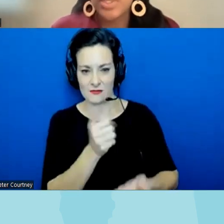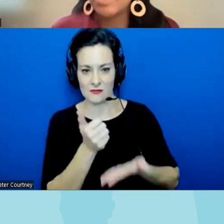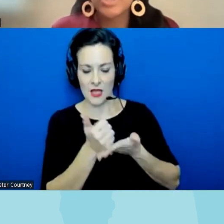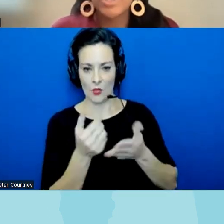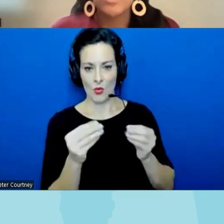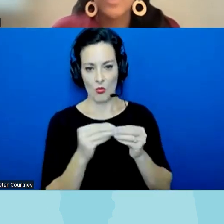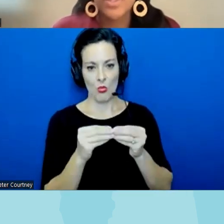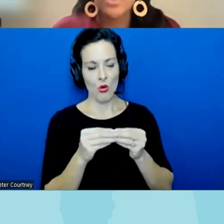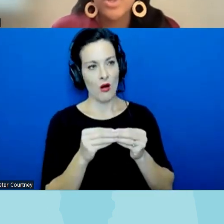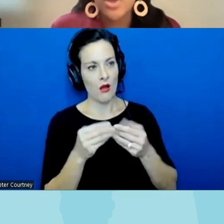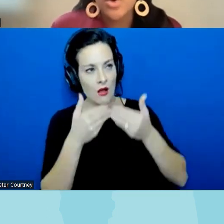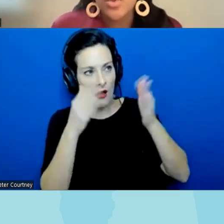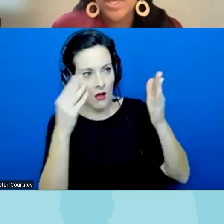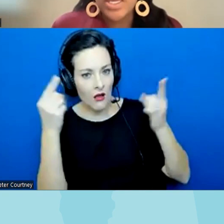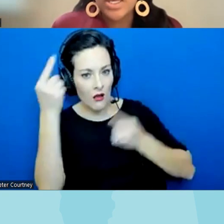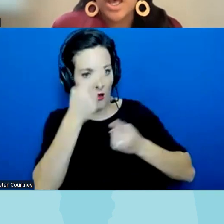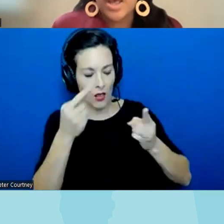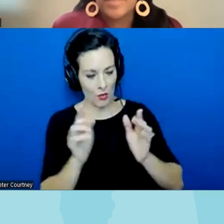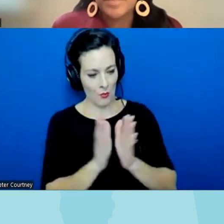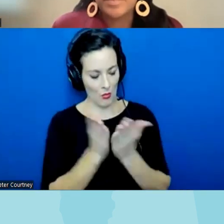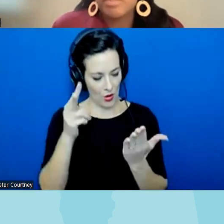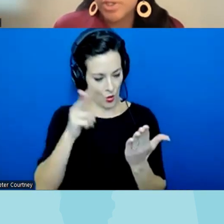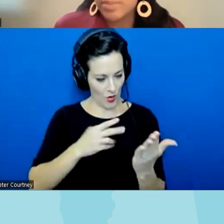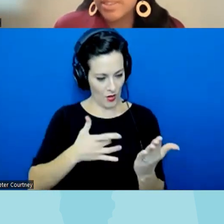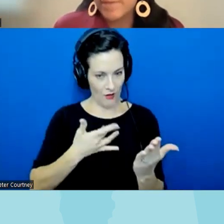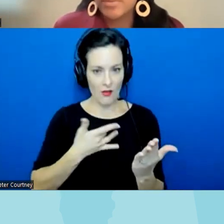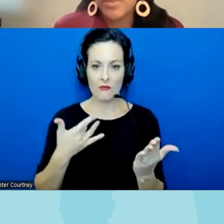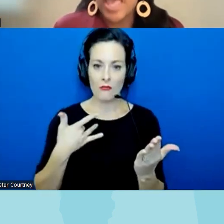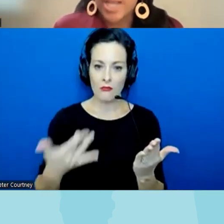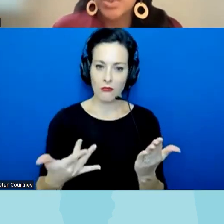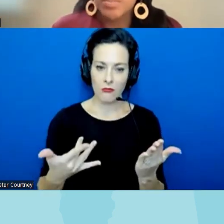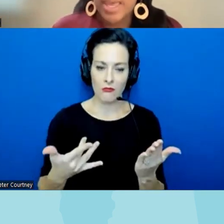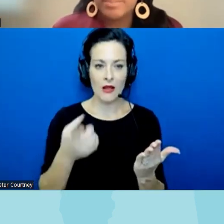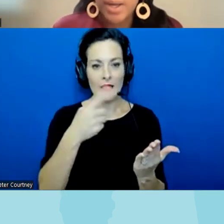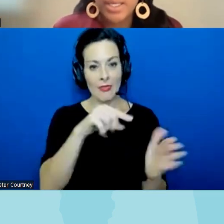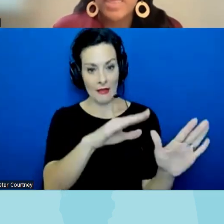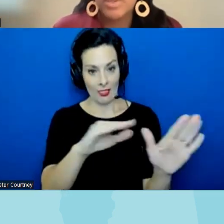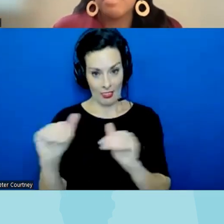this books makes you feel we um participants left with the actual band book and then we